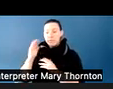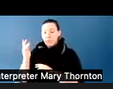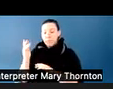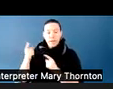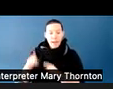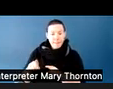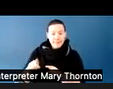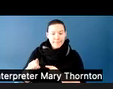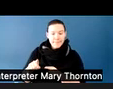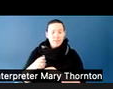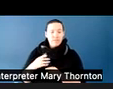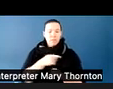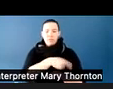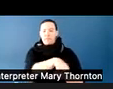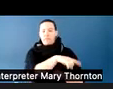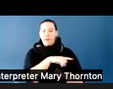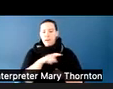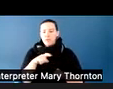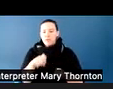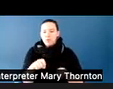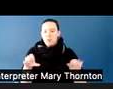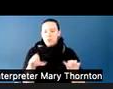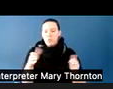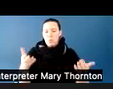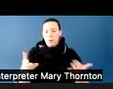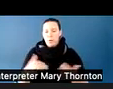who maybe has experienced or has engaged in disruptive